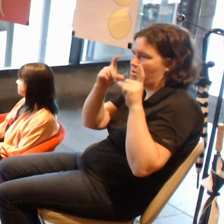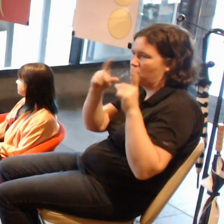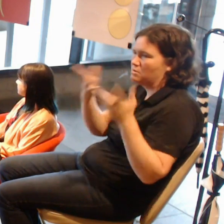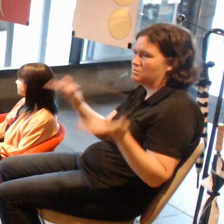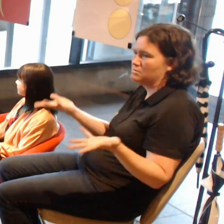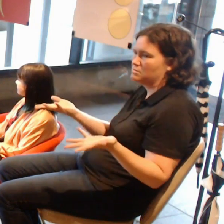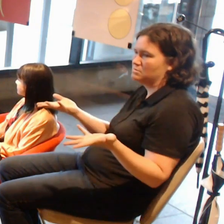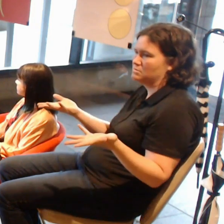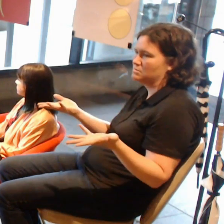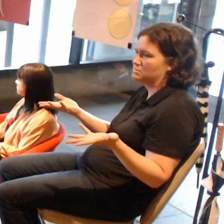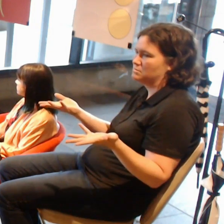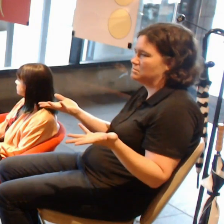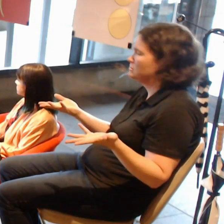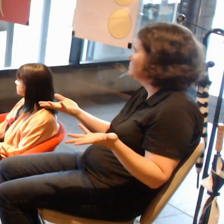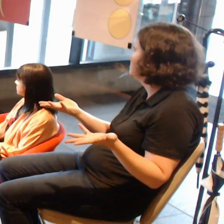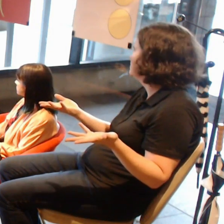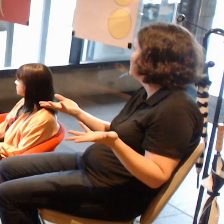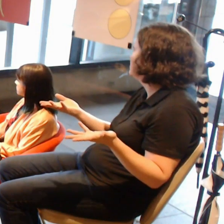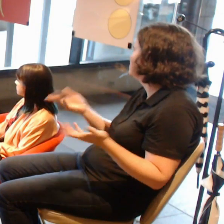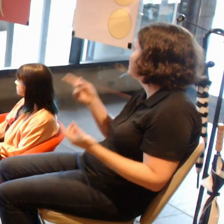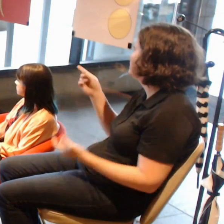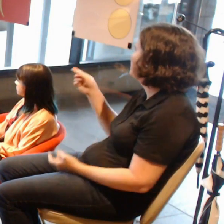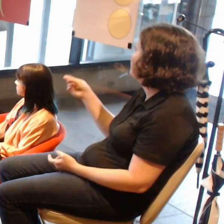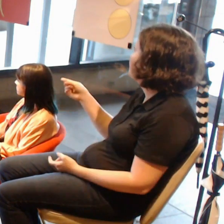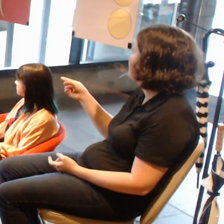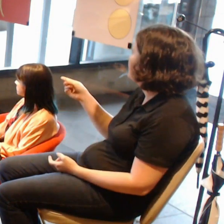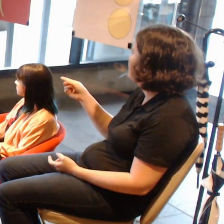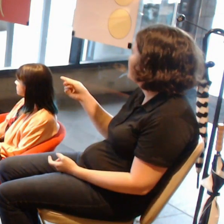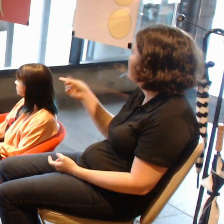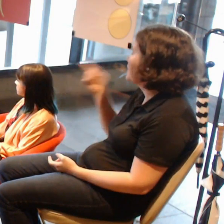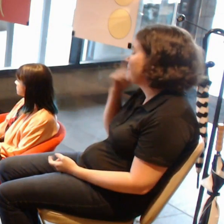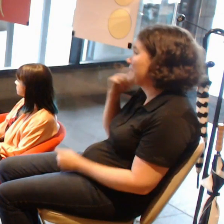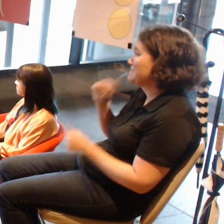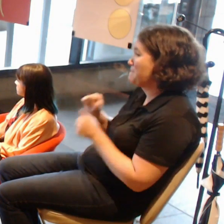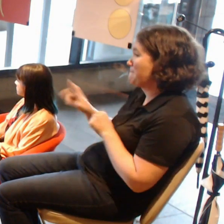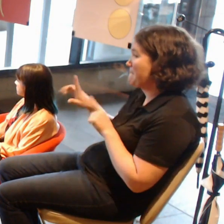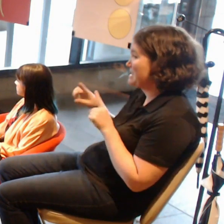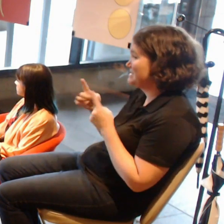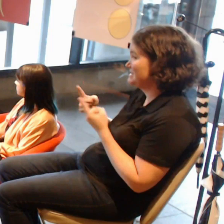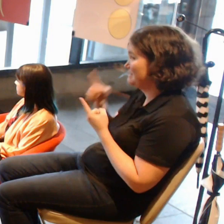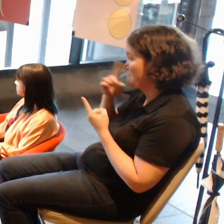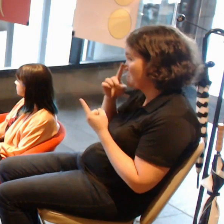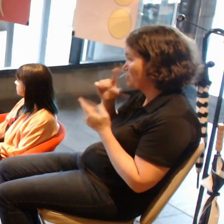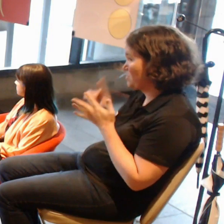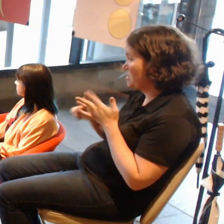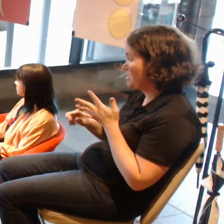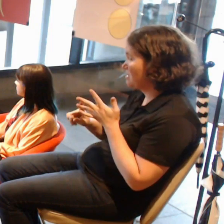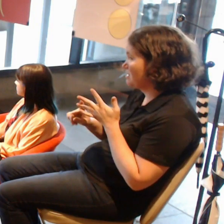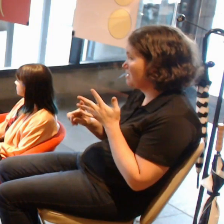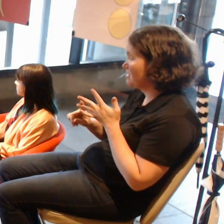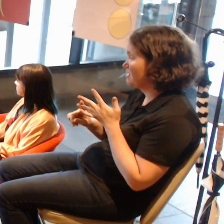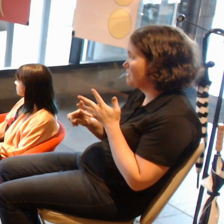I think that the best thing people can do at the moment is work and push interactivity